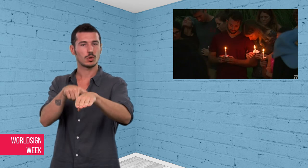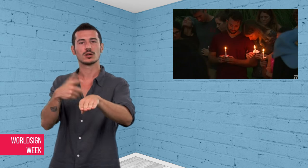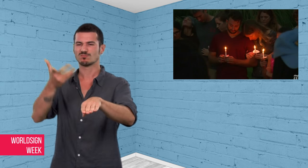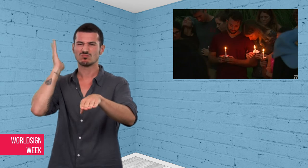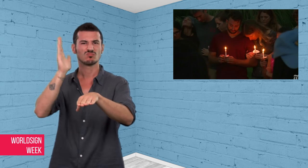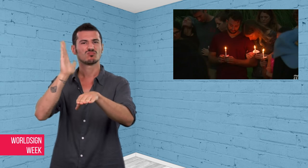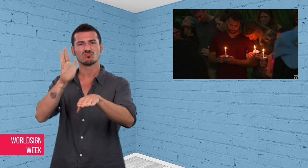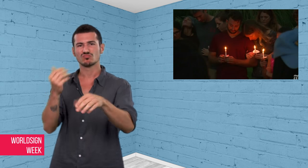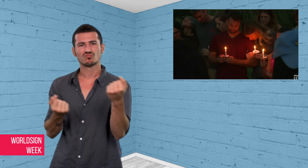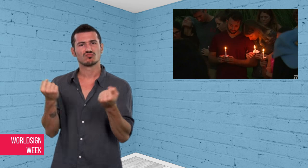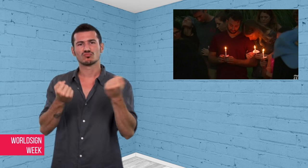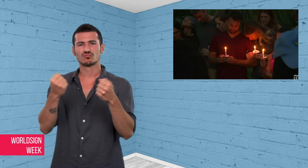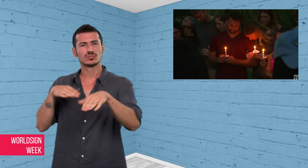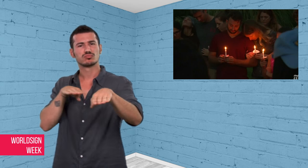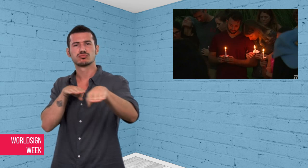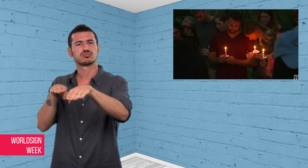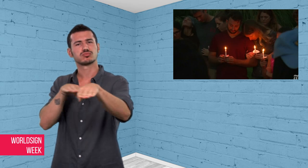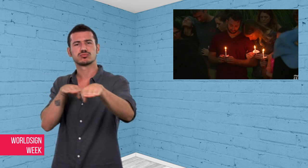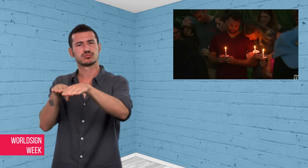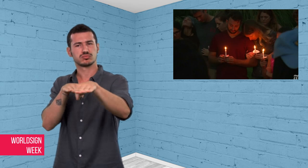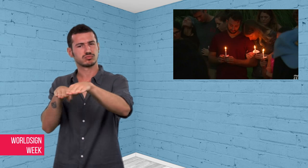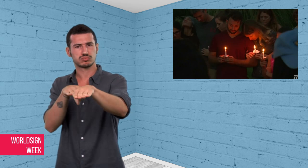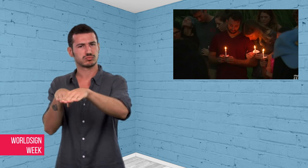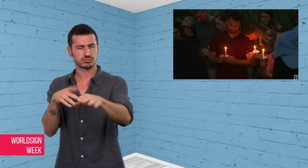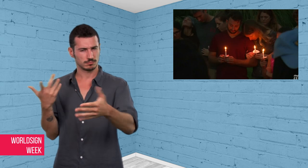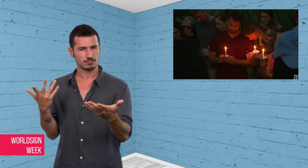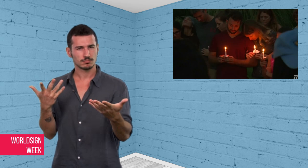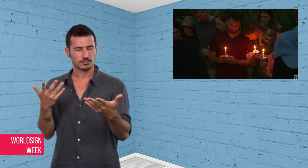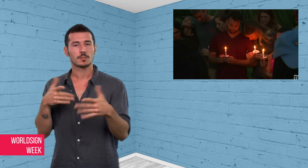but he refused to pull over.